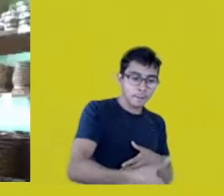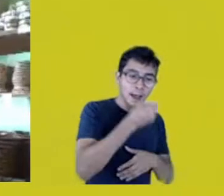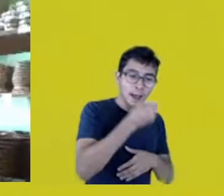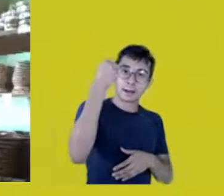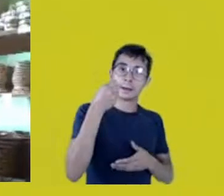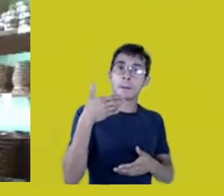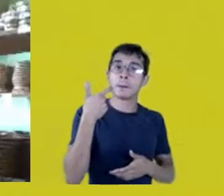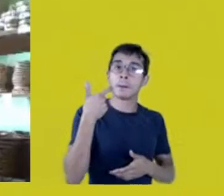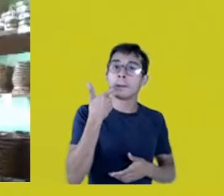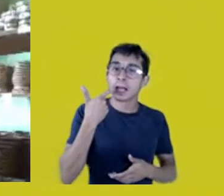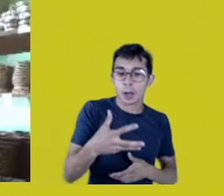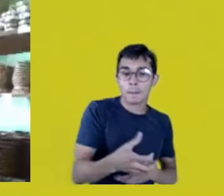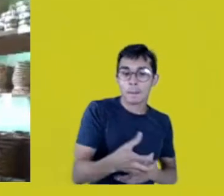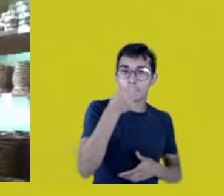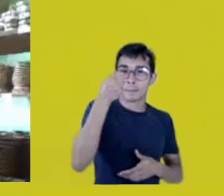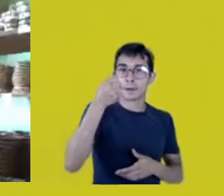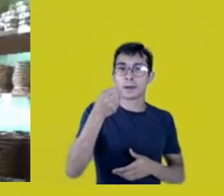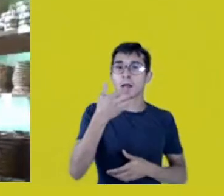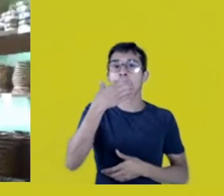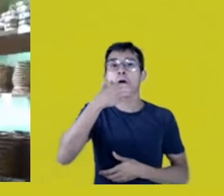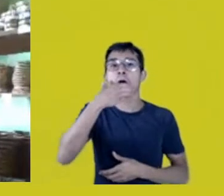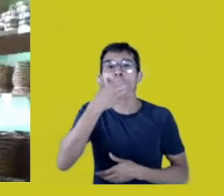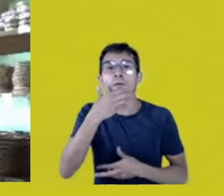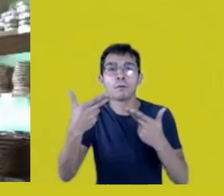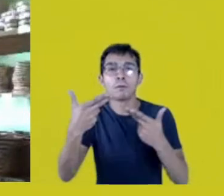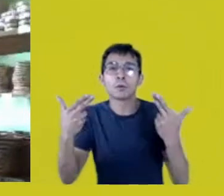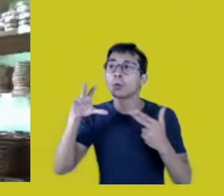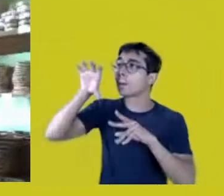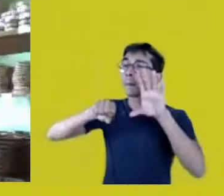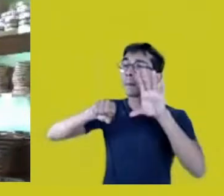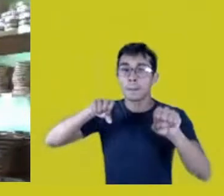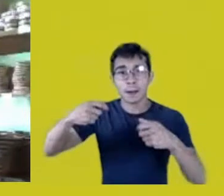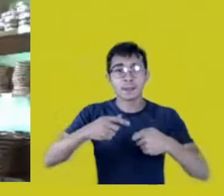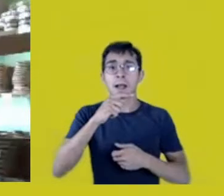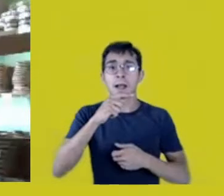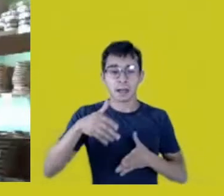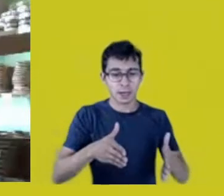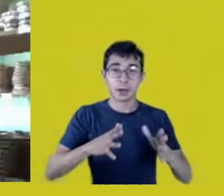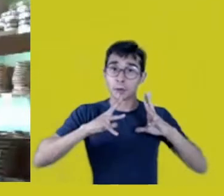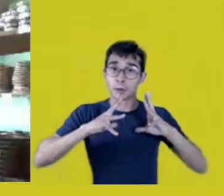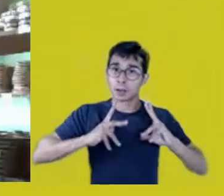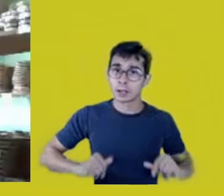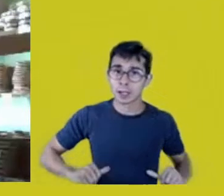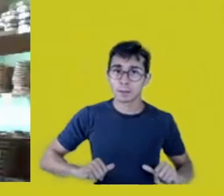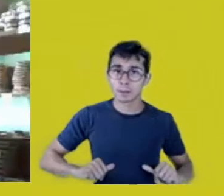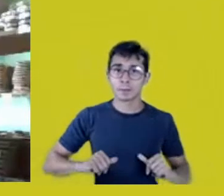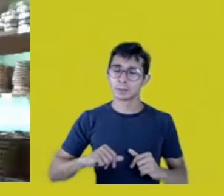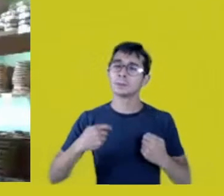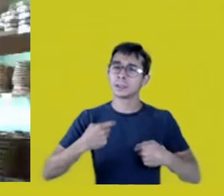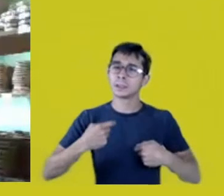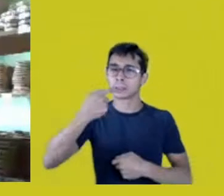We need to re-think our attitudes and somehow say,